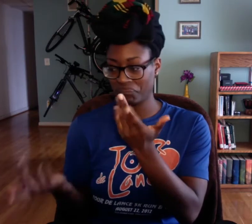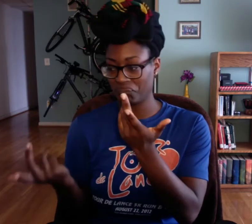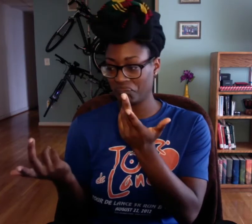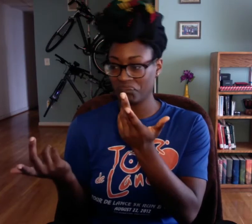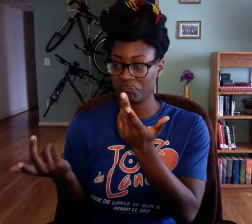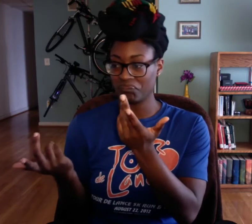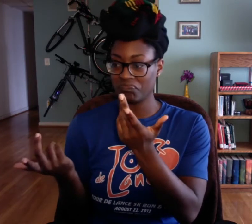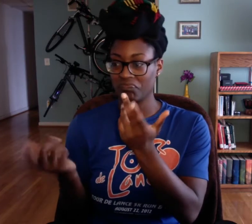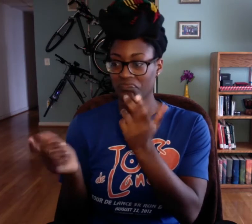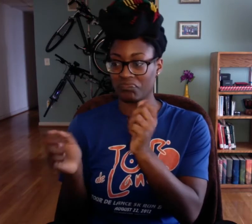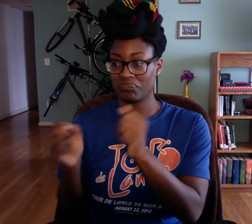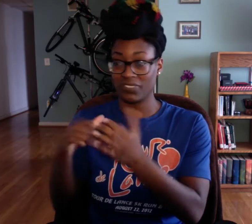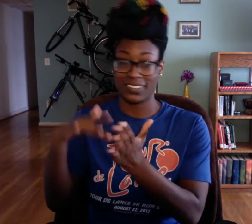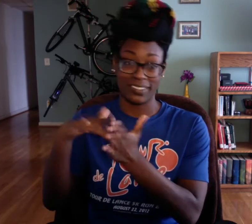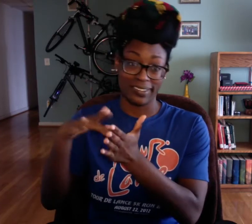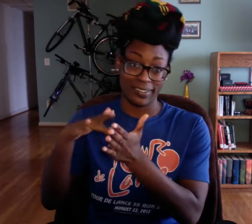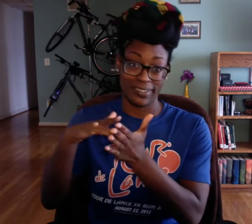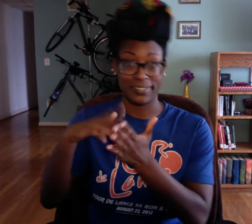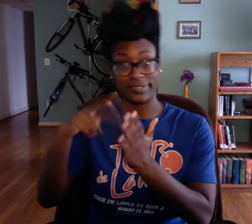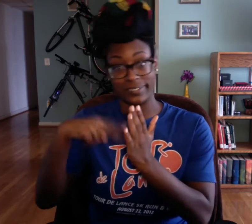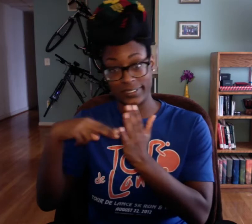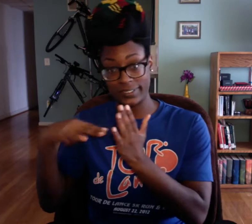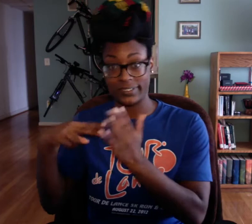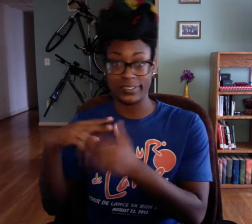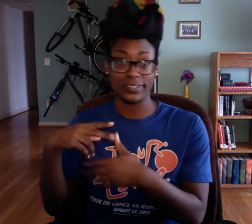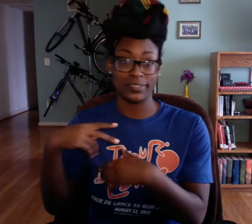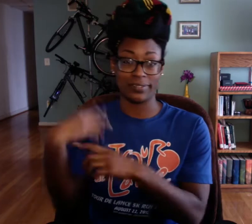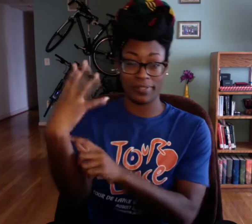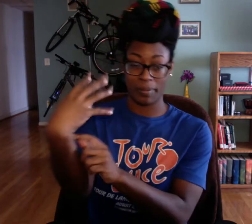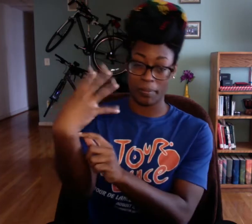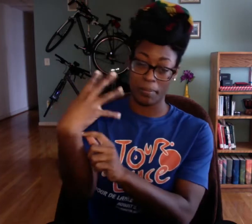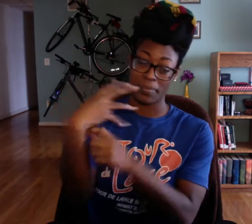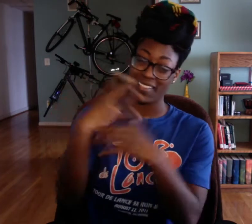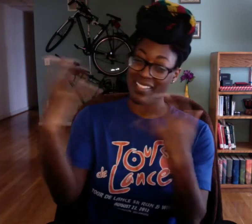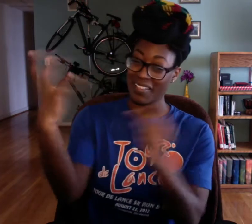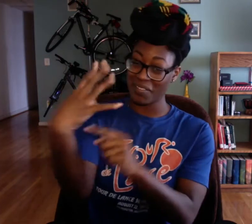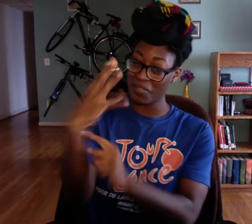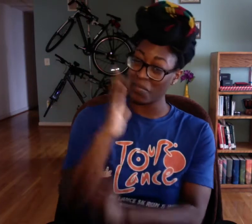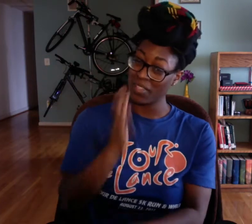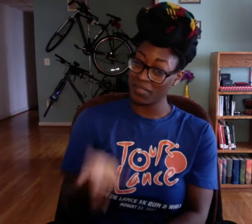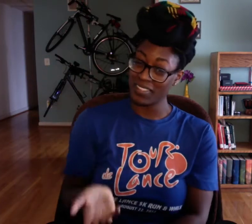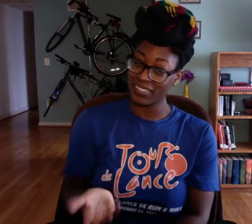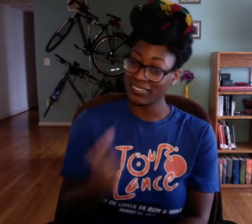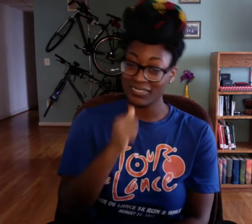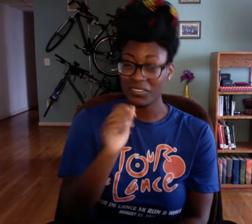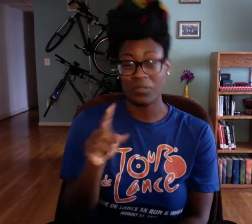And then after that, 7:50 PM onward I have study time, reading time, filming videos.